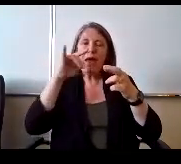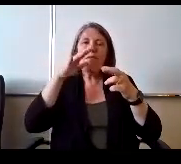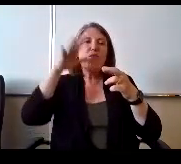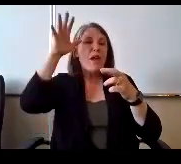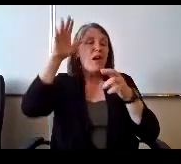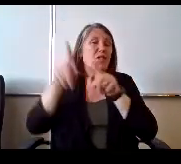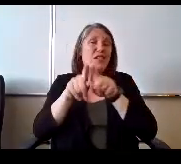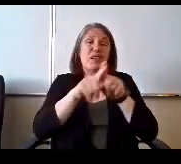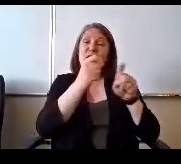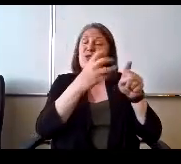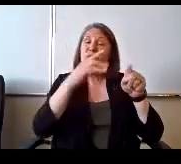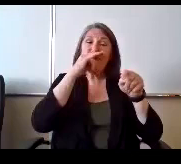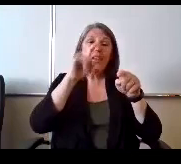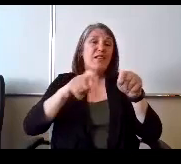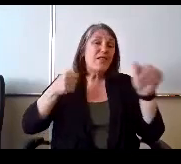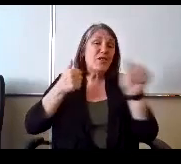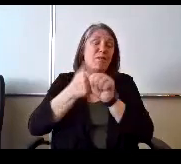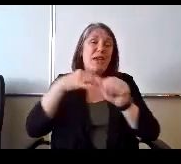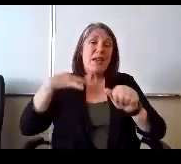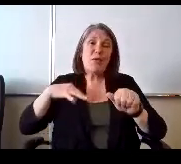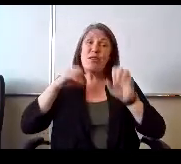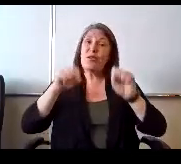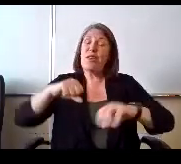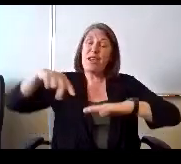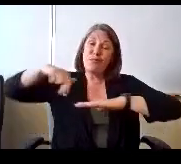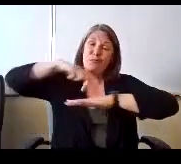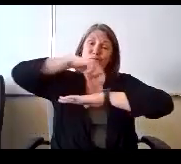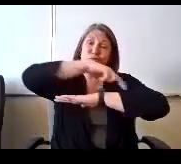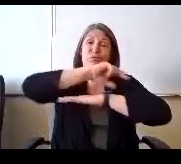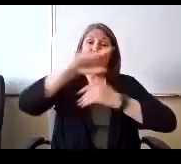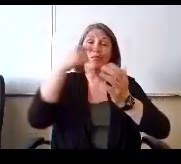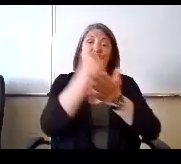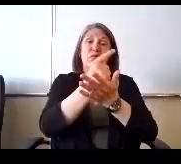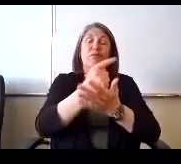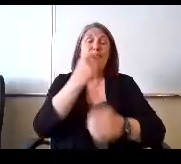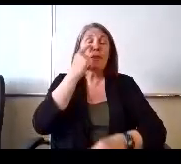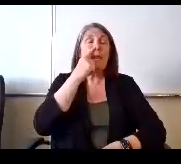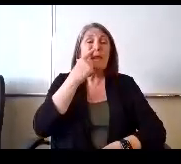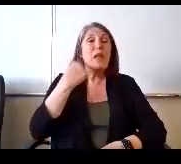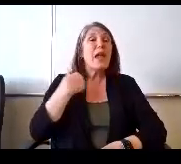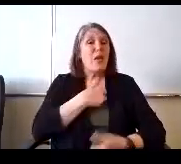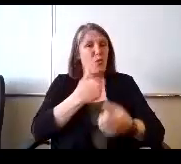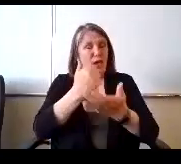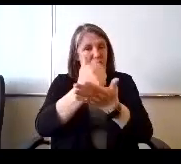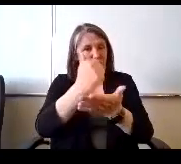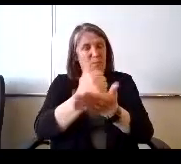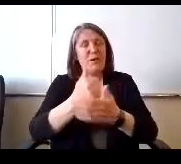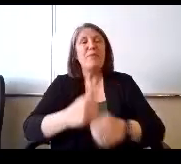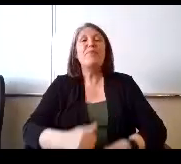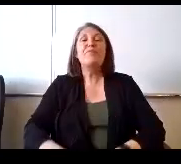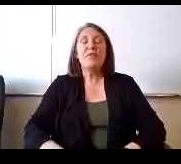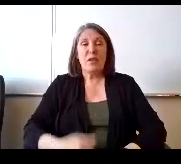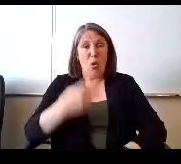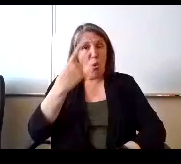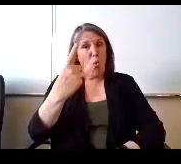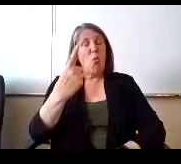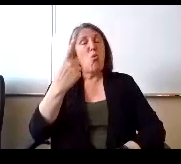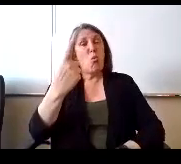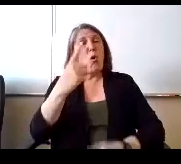have a number of kids that need to make up credits so they can walk that stage and we assist them. You know 11 component that we